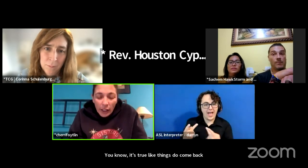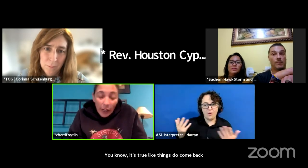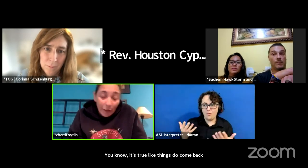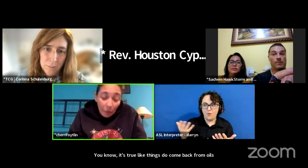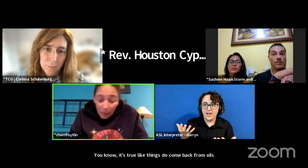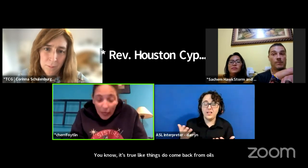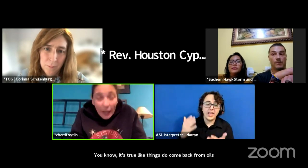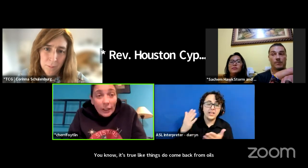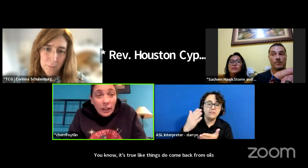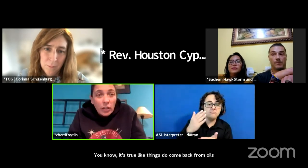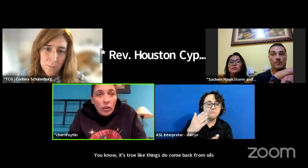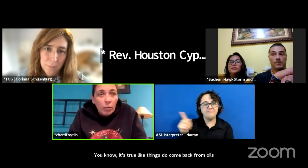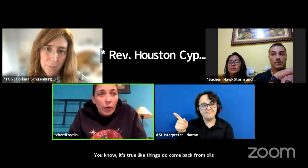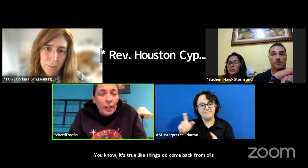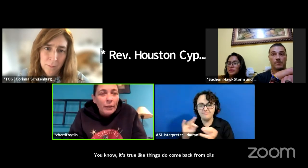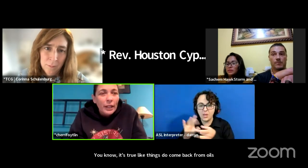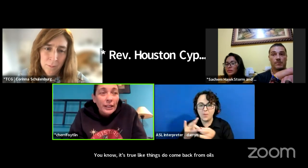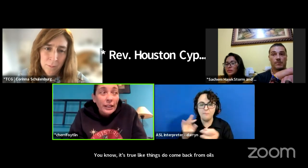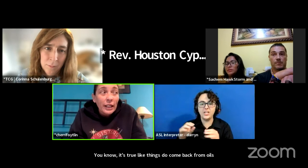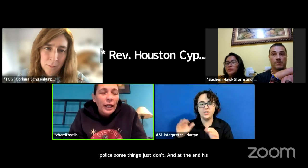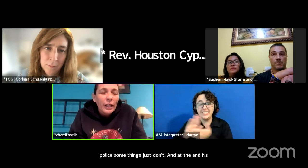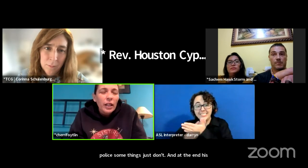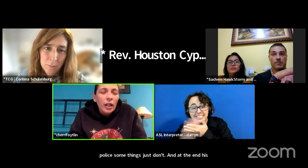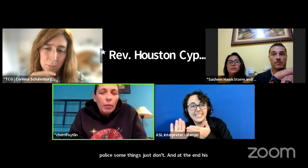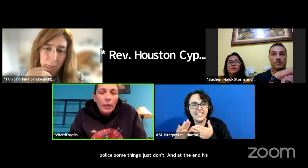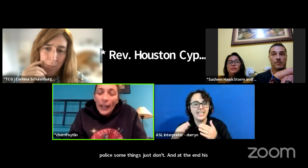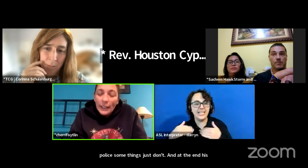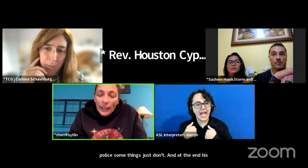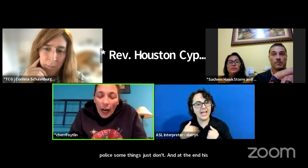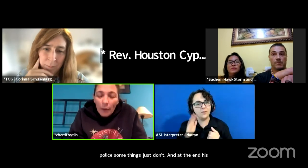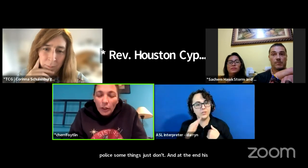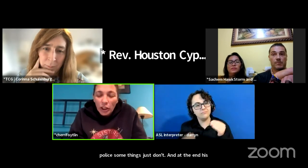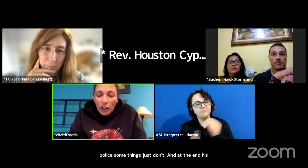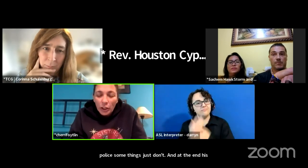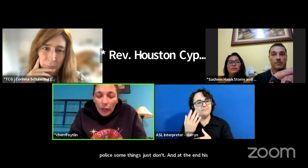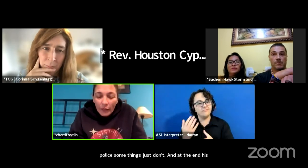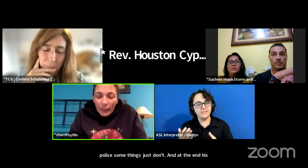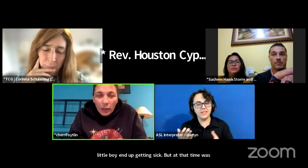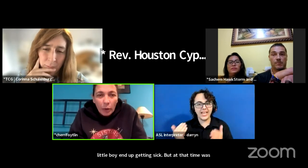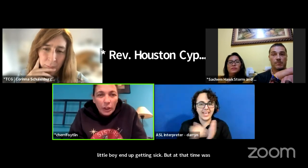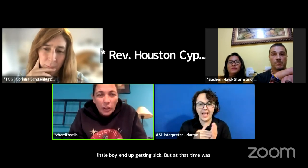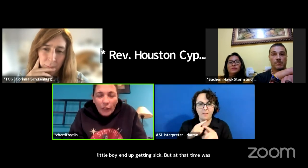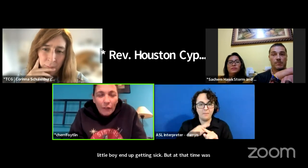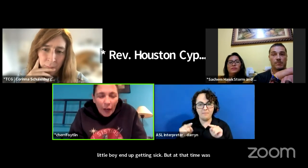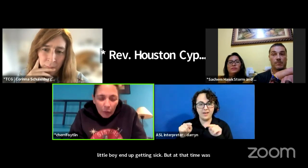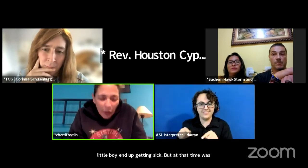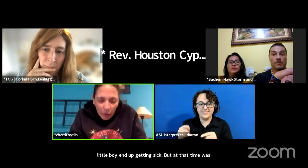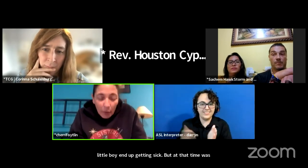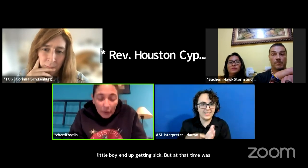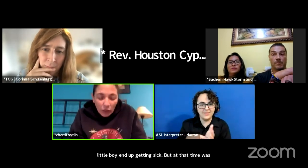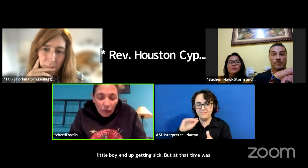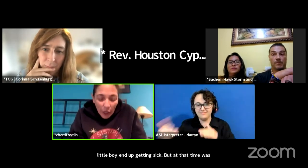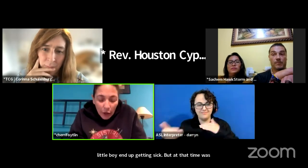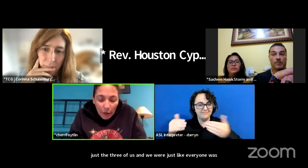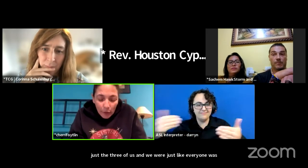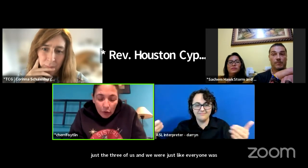And at the end, his little boy ended up getting sick. But at that time it was just the three of us. And we were just like, everyone was just very moved.